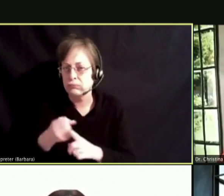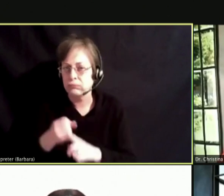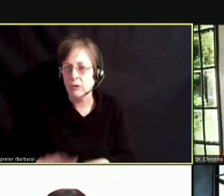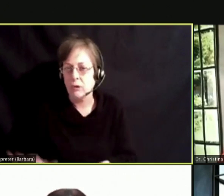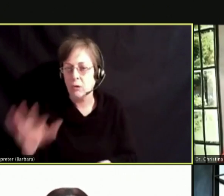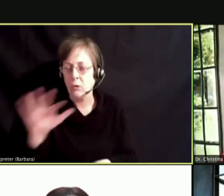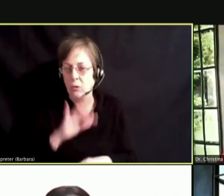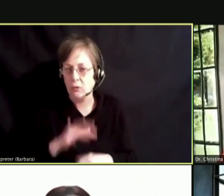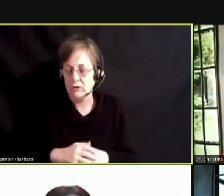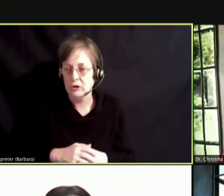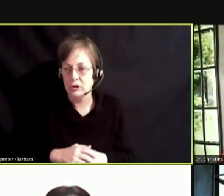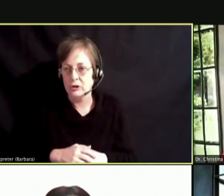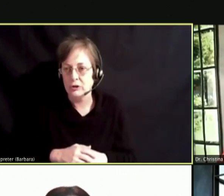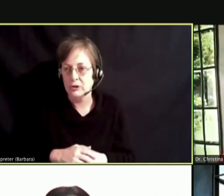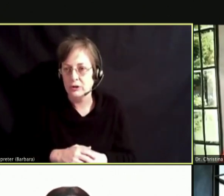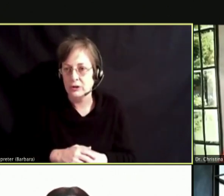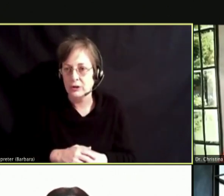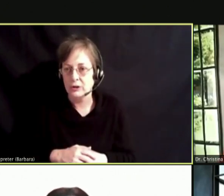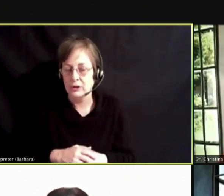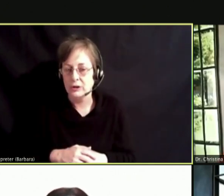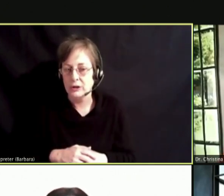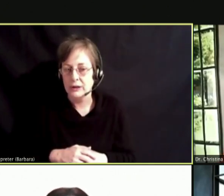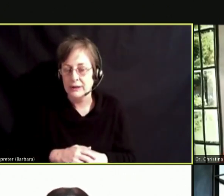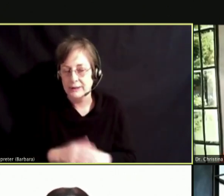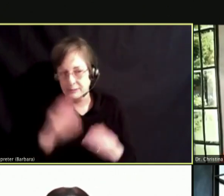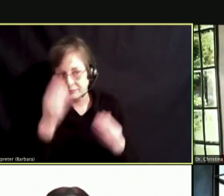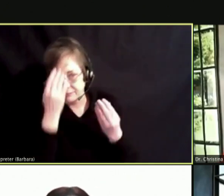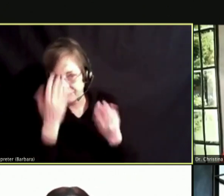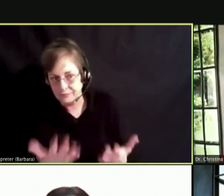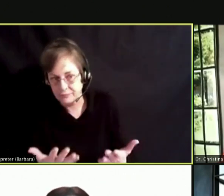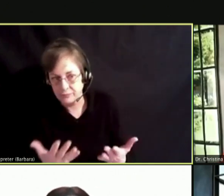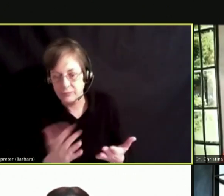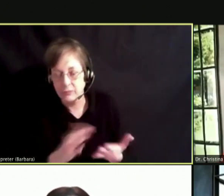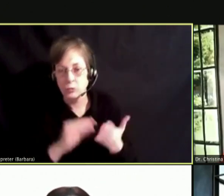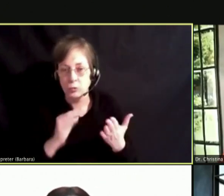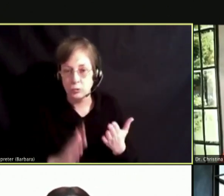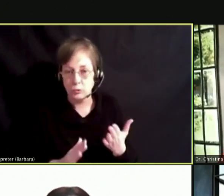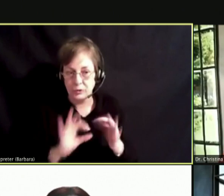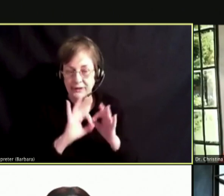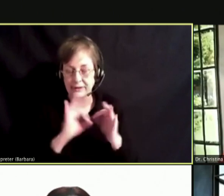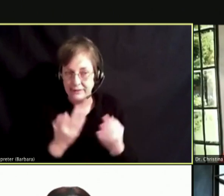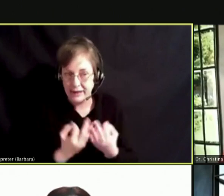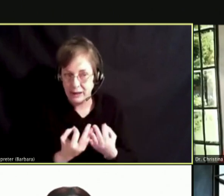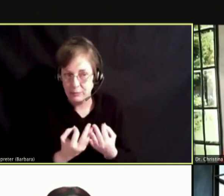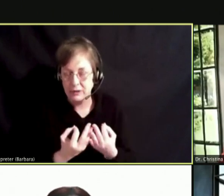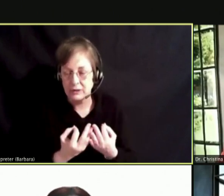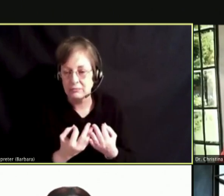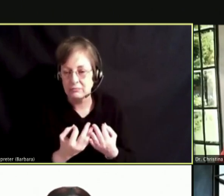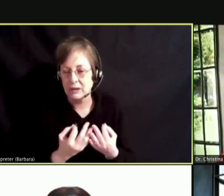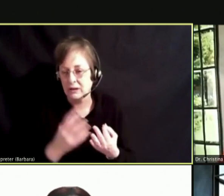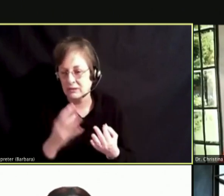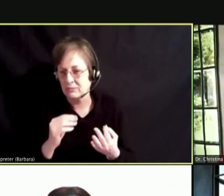KNOWING AND INFORMING STUDENT FAMILIES AND COMMUNITY MEMBERS ARE WHAT REALLY HOLDS US